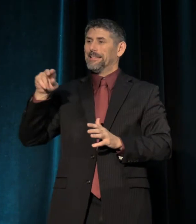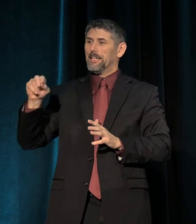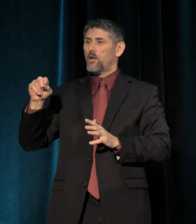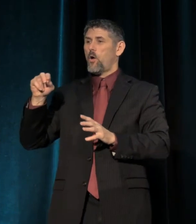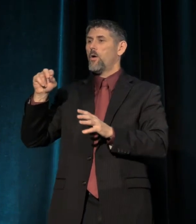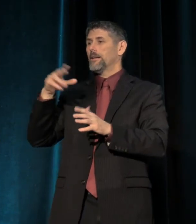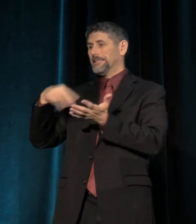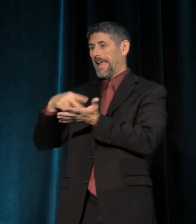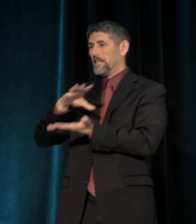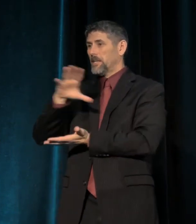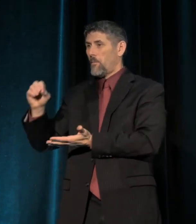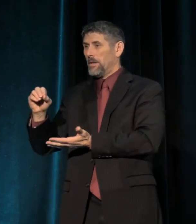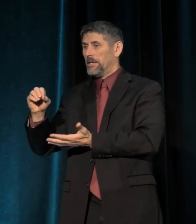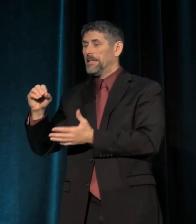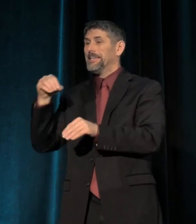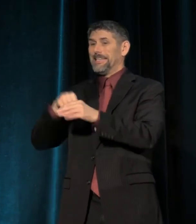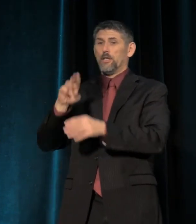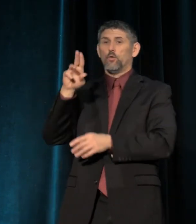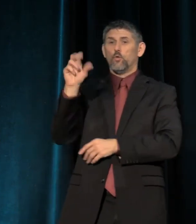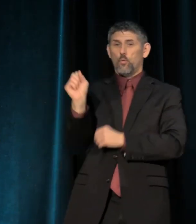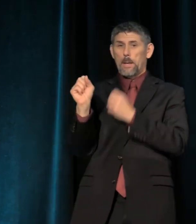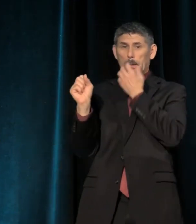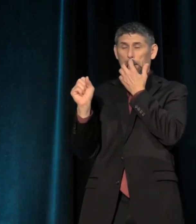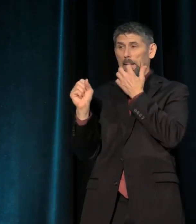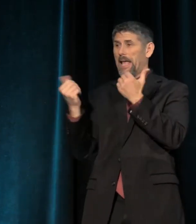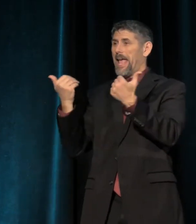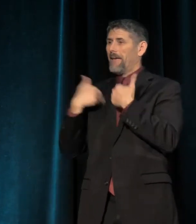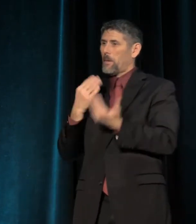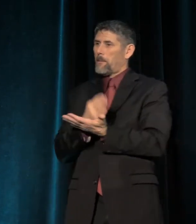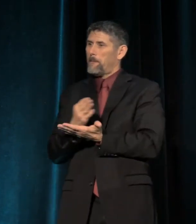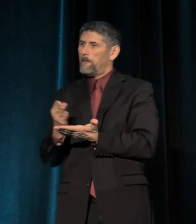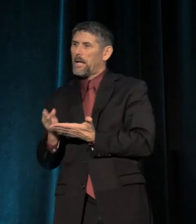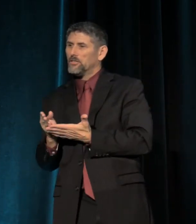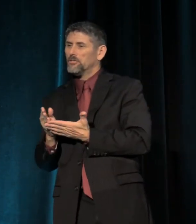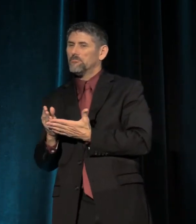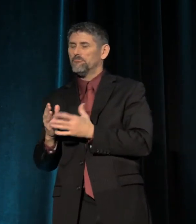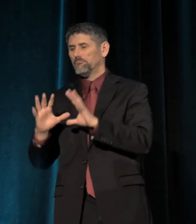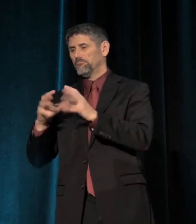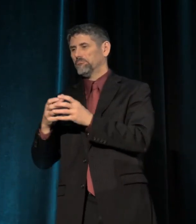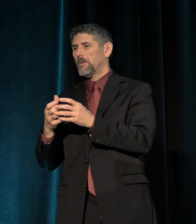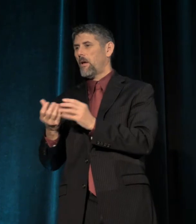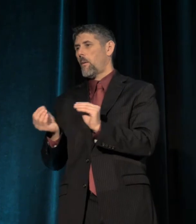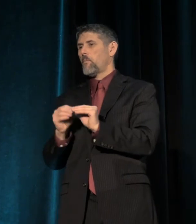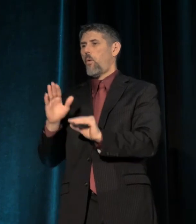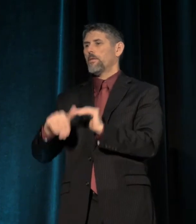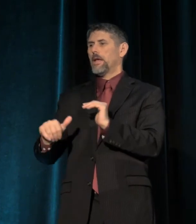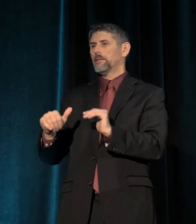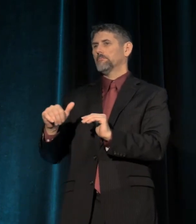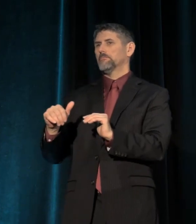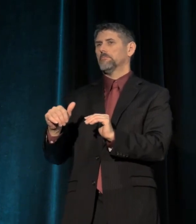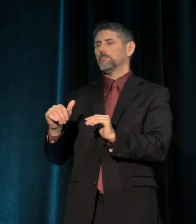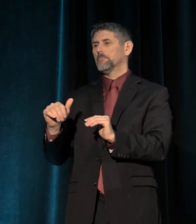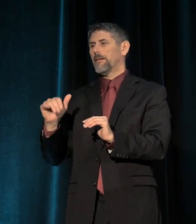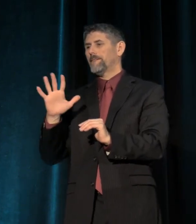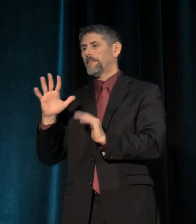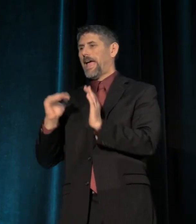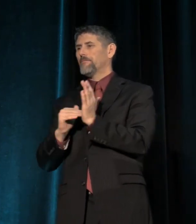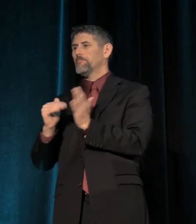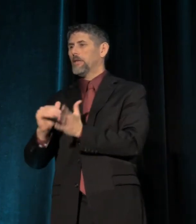and dance companies in the U.S. have budgets of more than 5 million dollars.